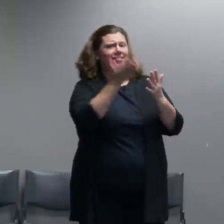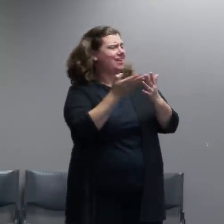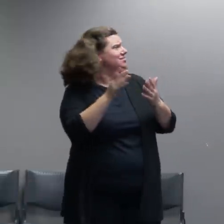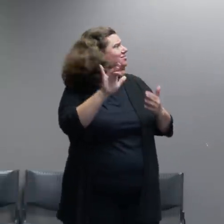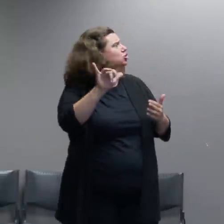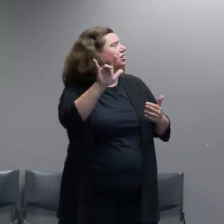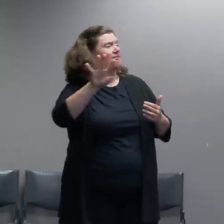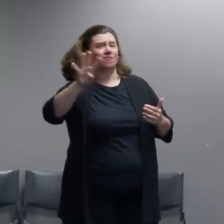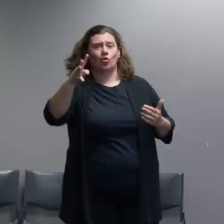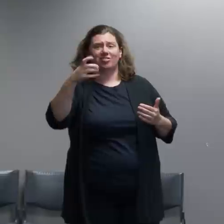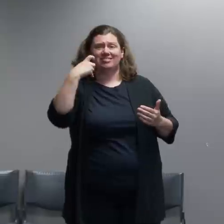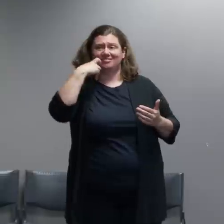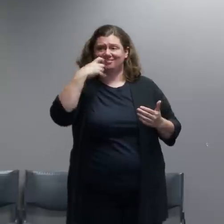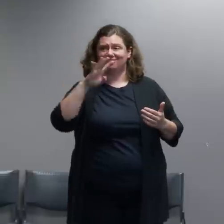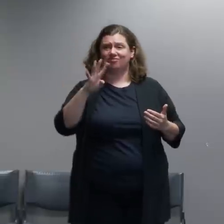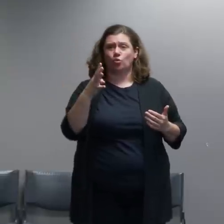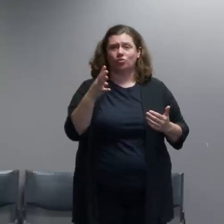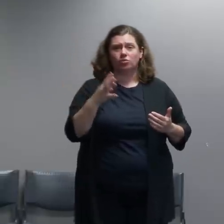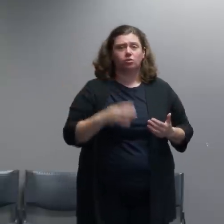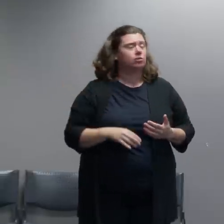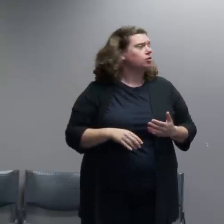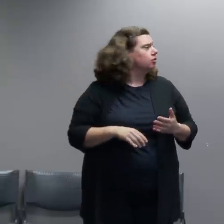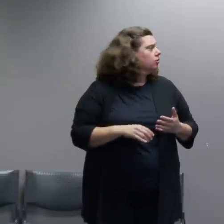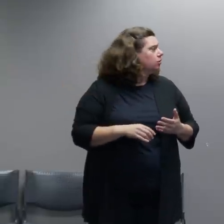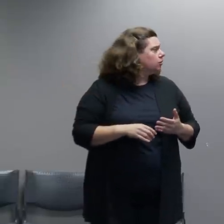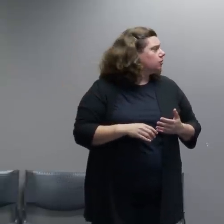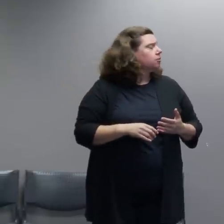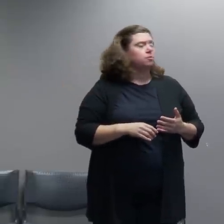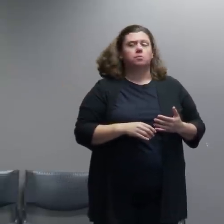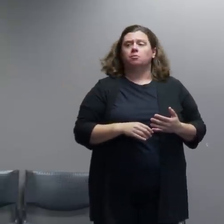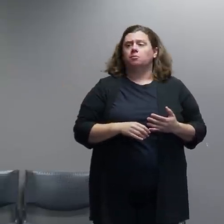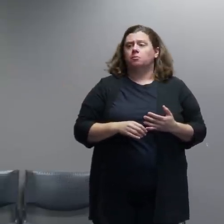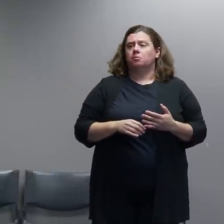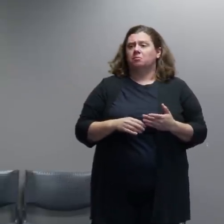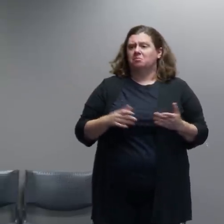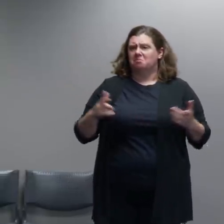and on July 4th there was a large group that gathered for a rally in Lownsdale Square.